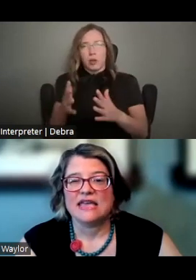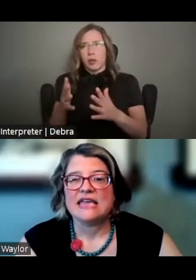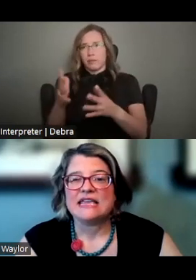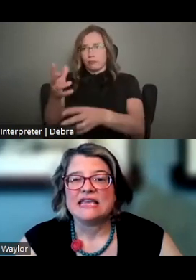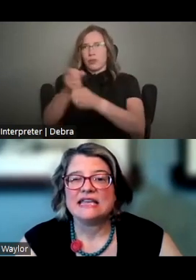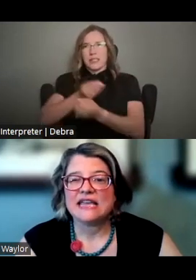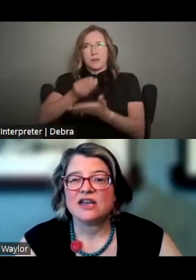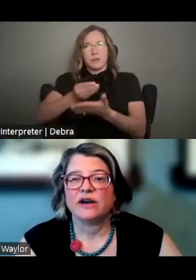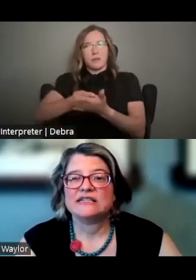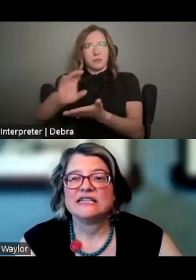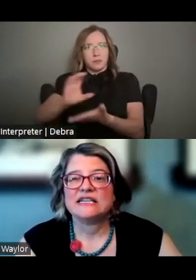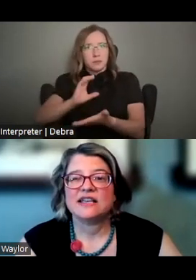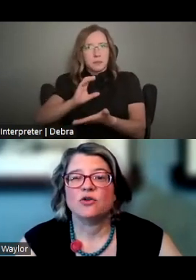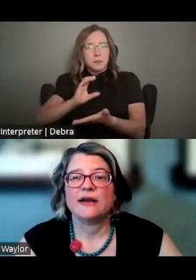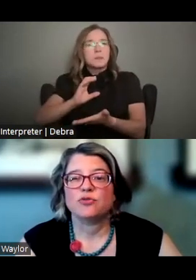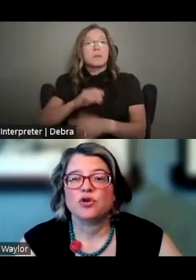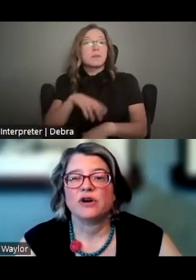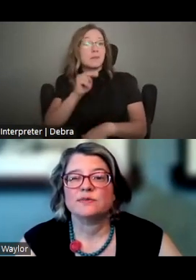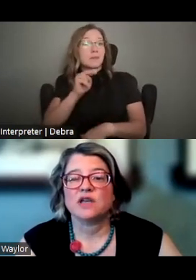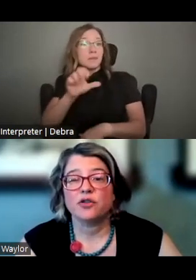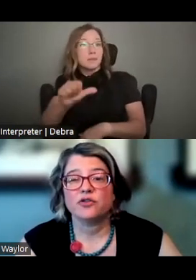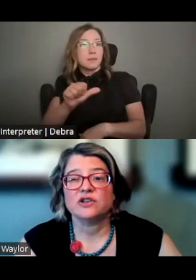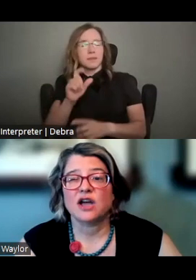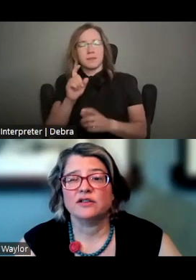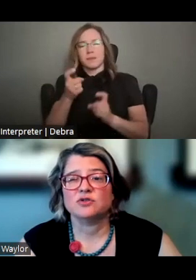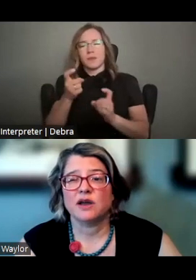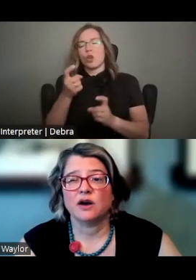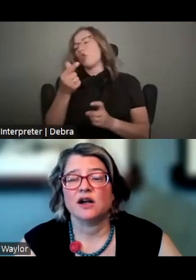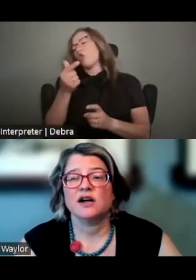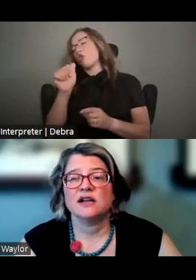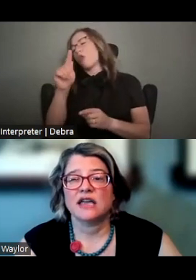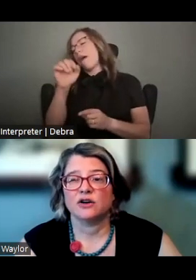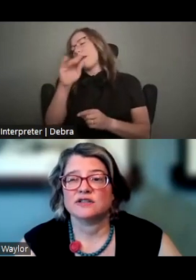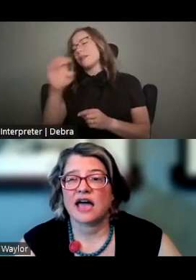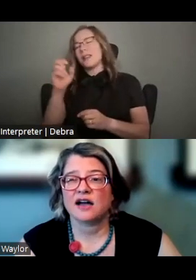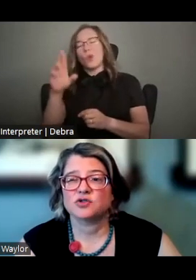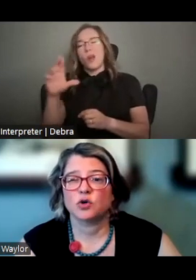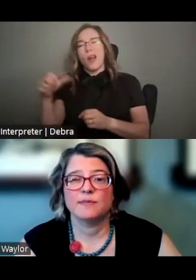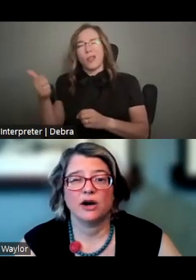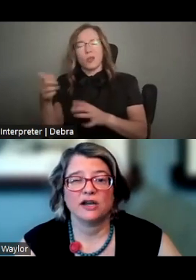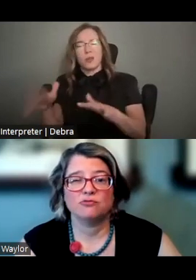NEA GRANTEES AND GRANT PROGRAMS OTHER THAN CHALLENGE AMERICA, CARES ACT ,OR AMERICAN